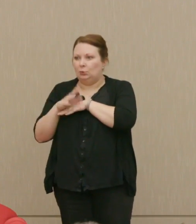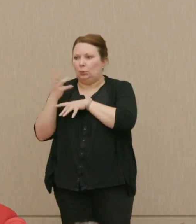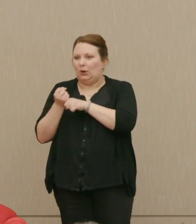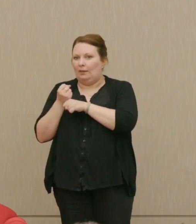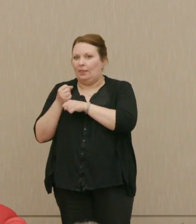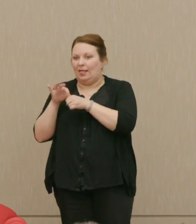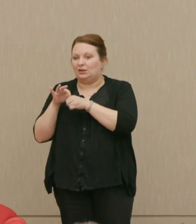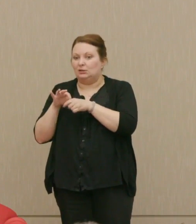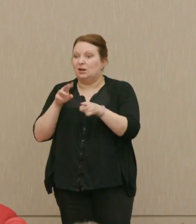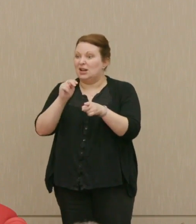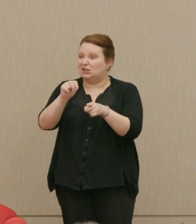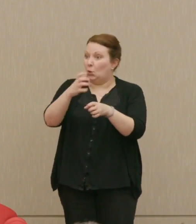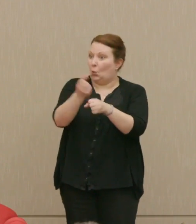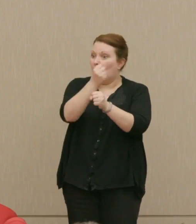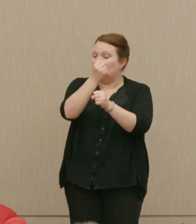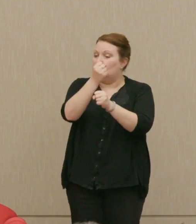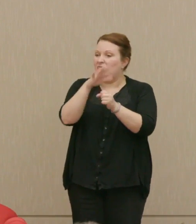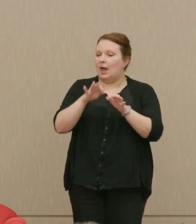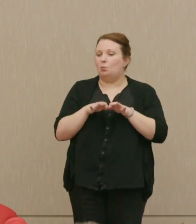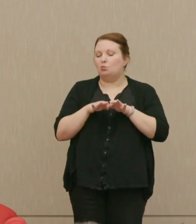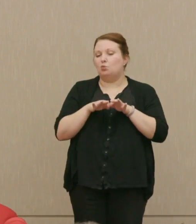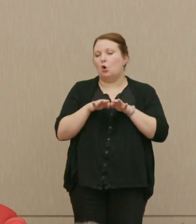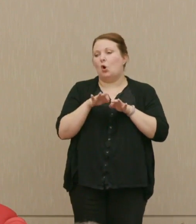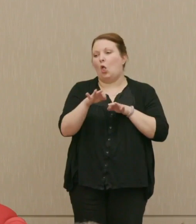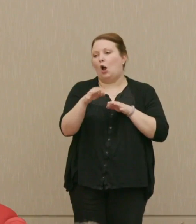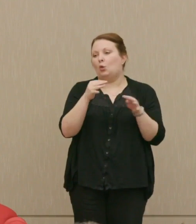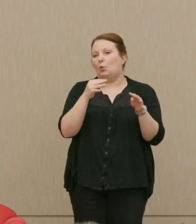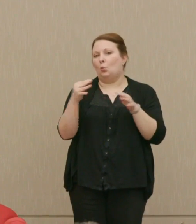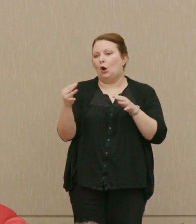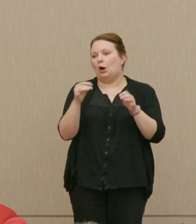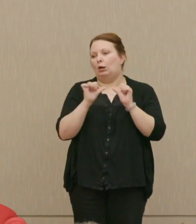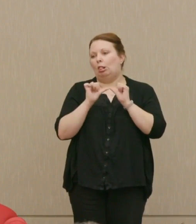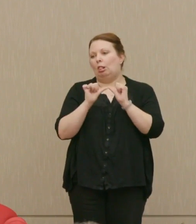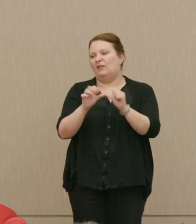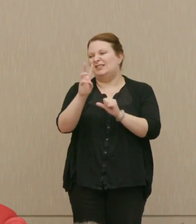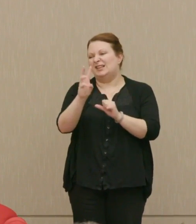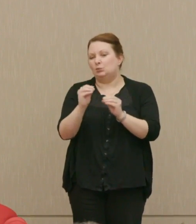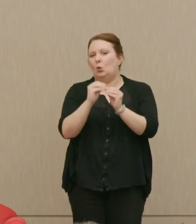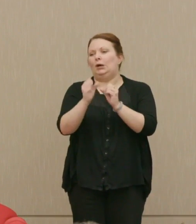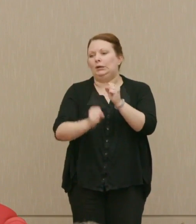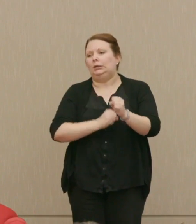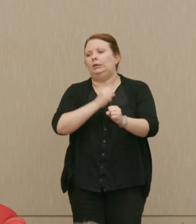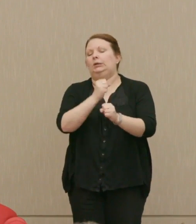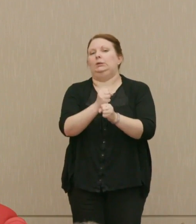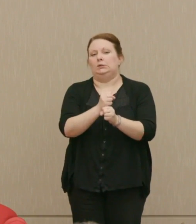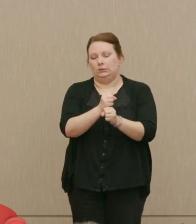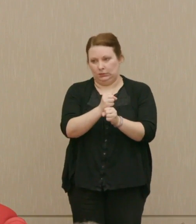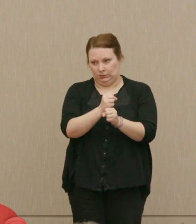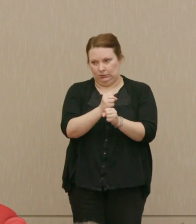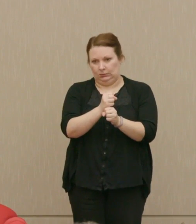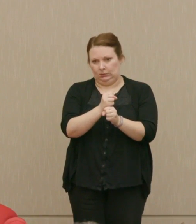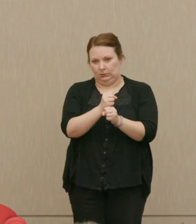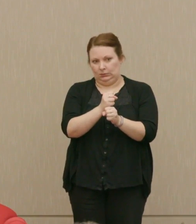Nixon won, and that prolonged the war by six years or so.